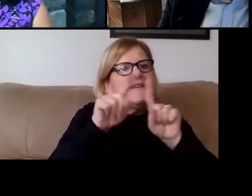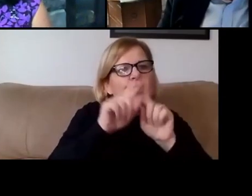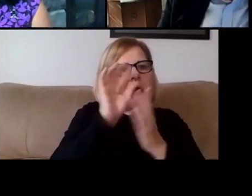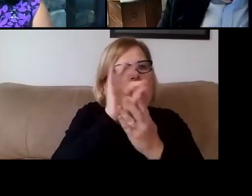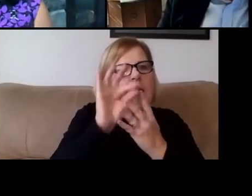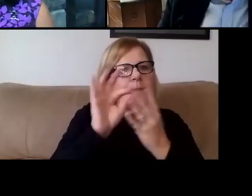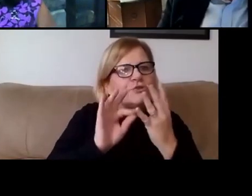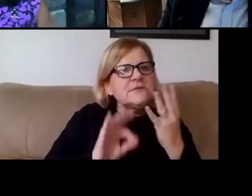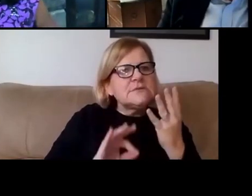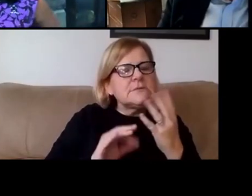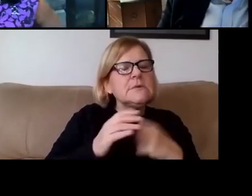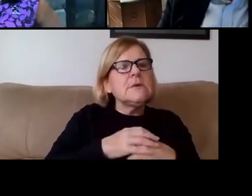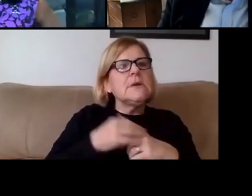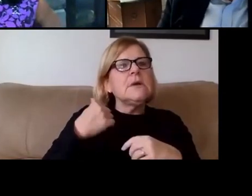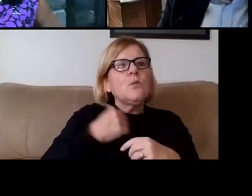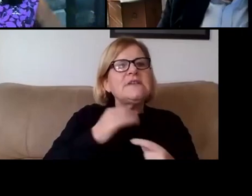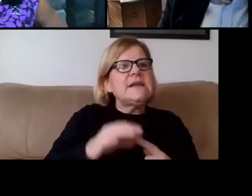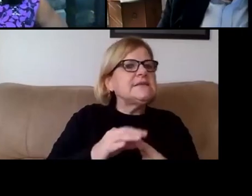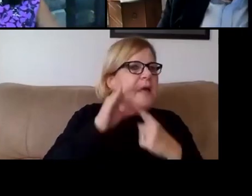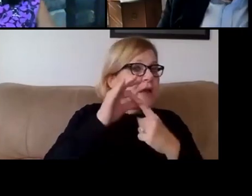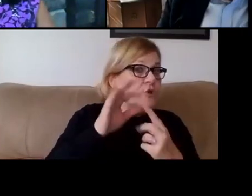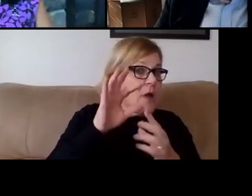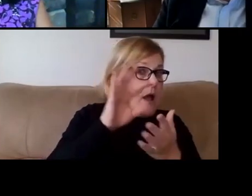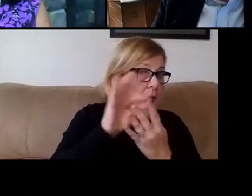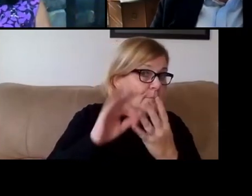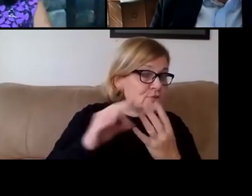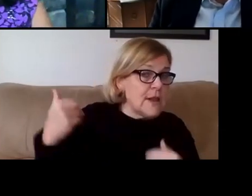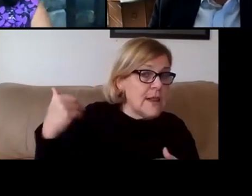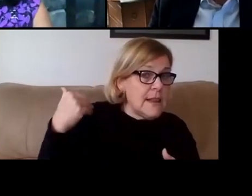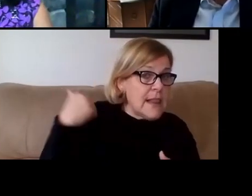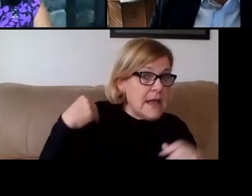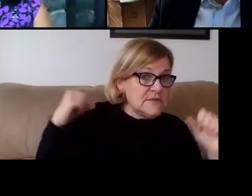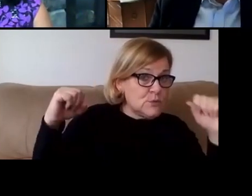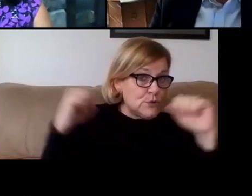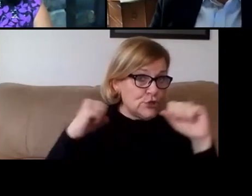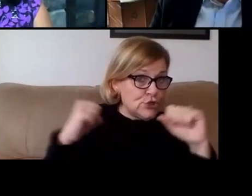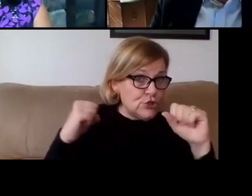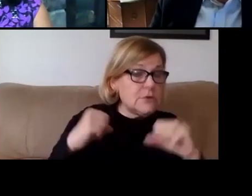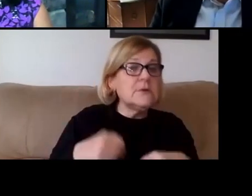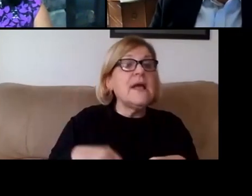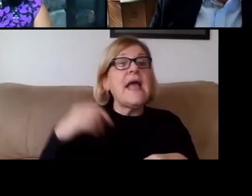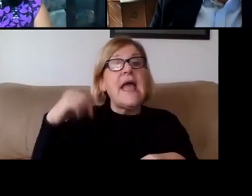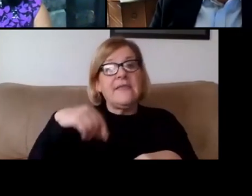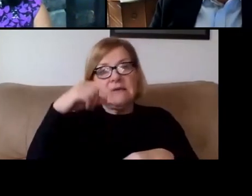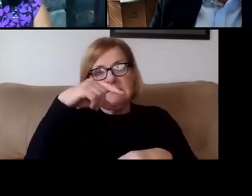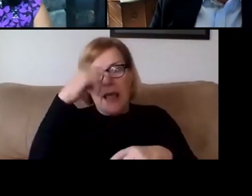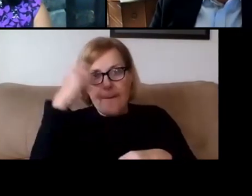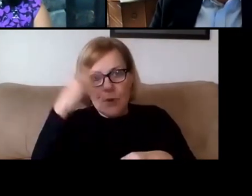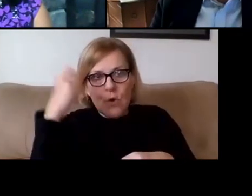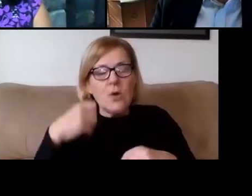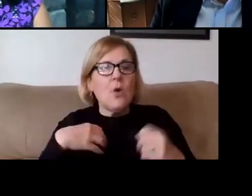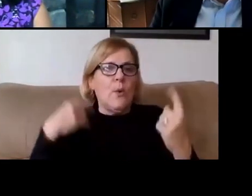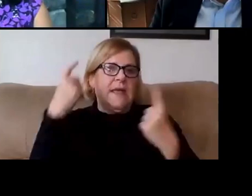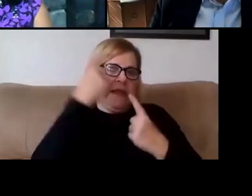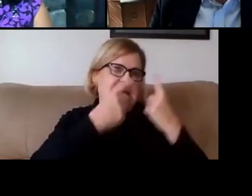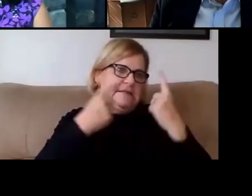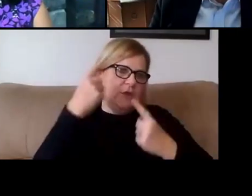We did a special option last winter. And this summer, we took into account the complexities